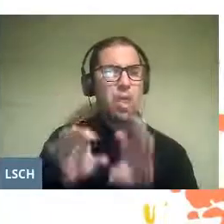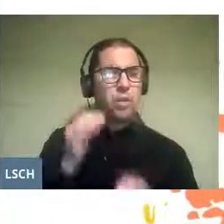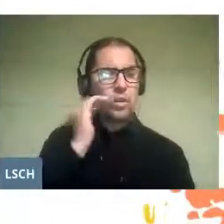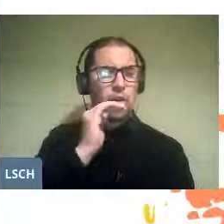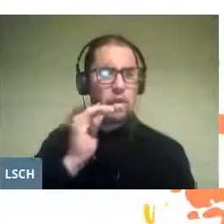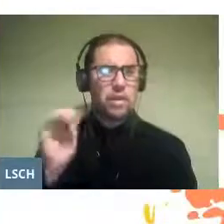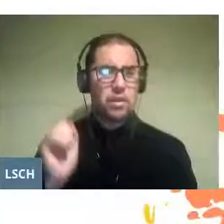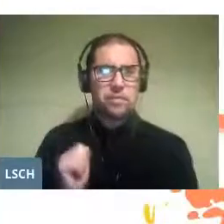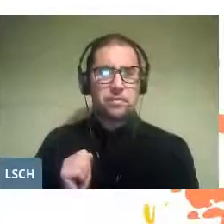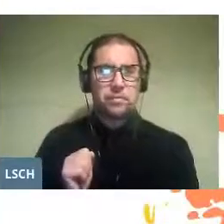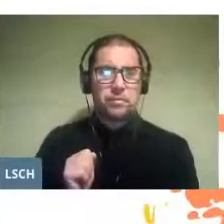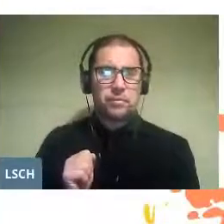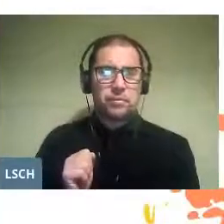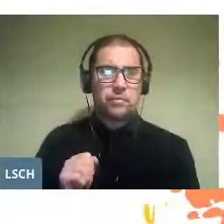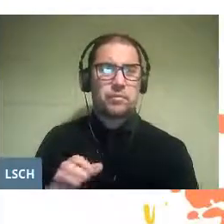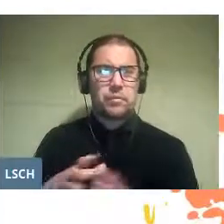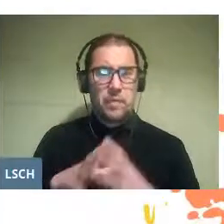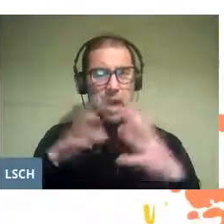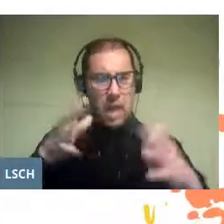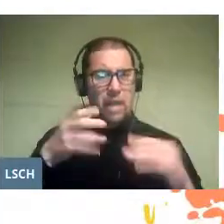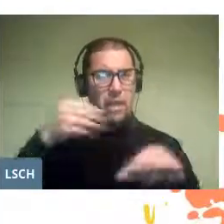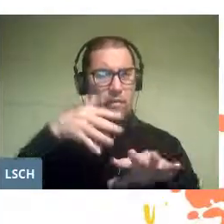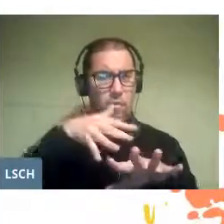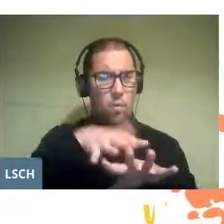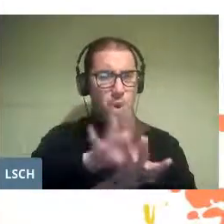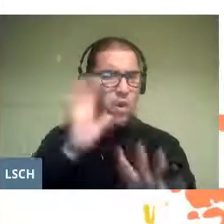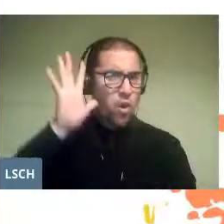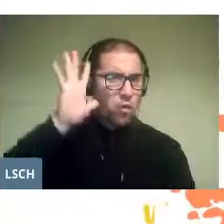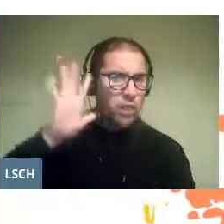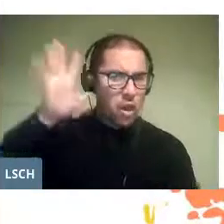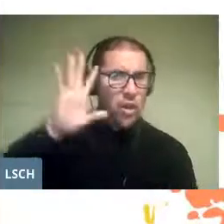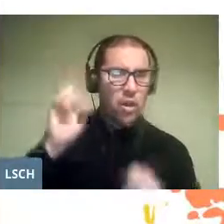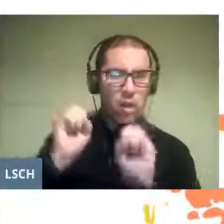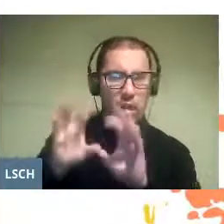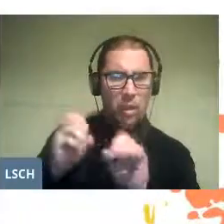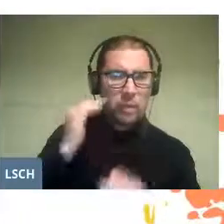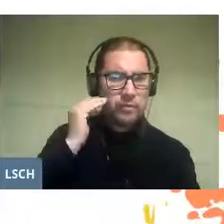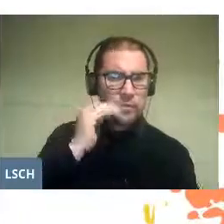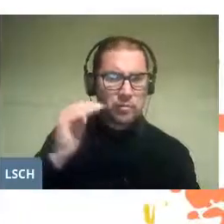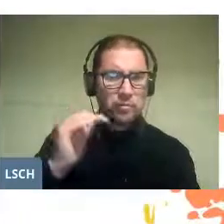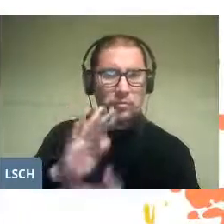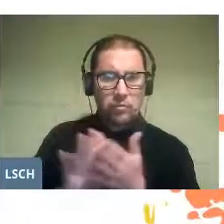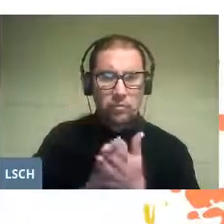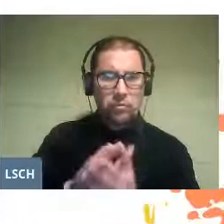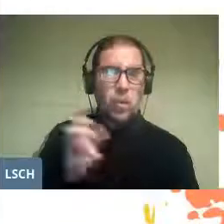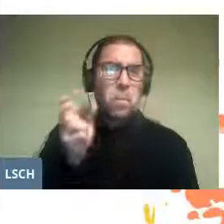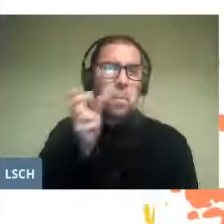There emerged great and influential theorists of education such as Jean Piaget,